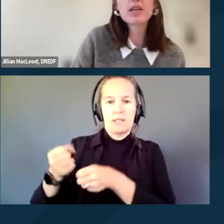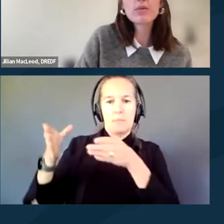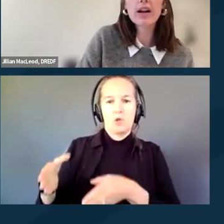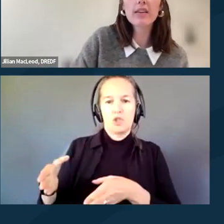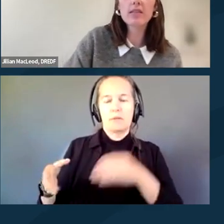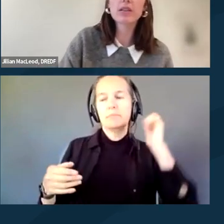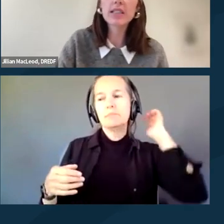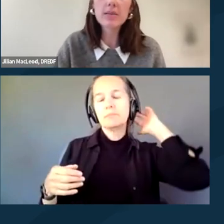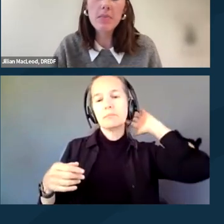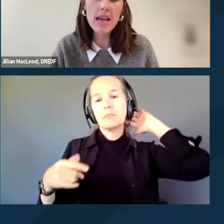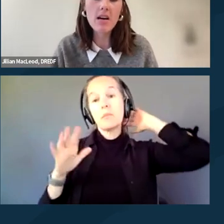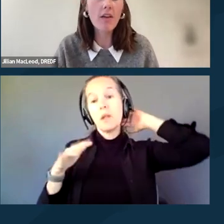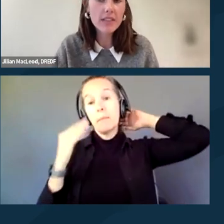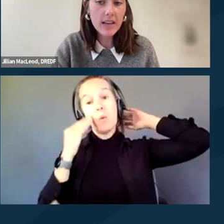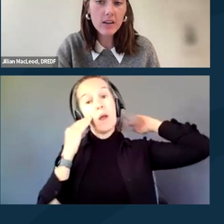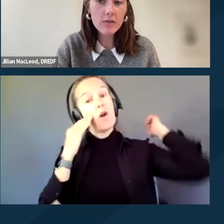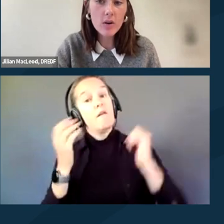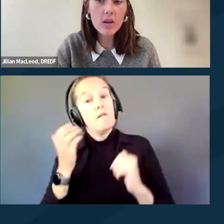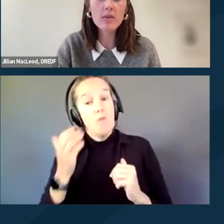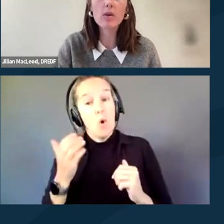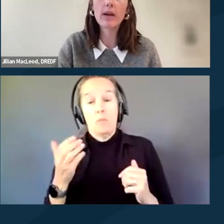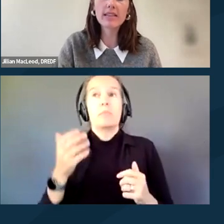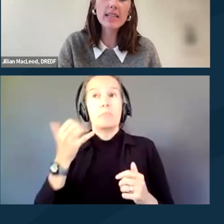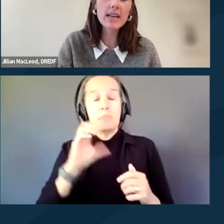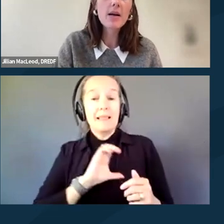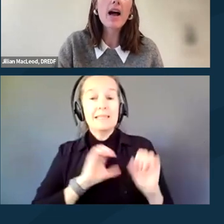Be aware that the police may confiscate your phone if you are arrested